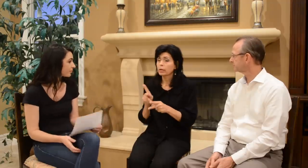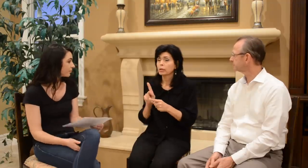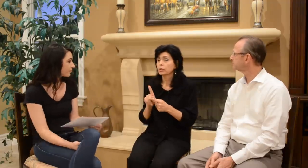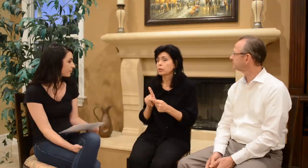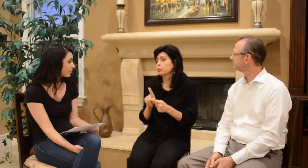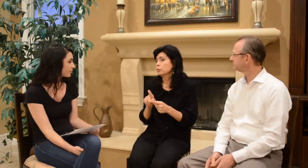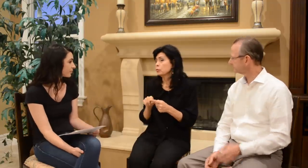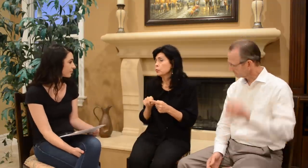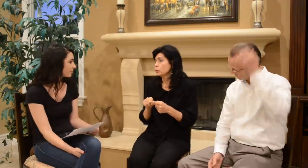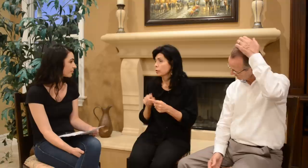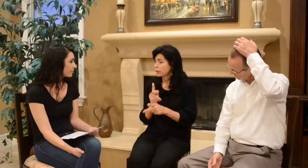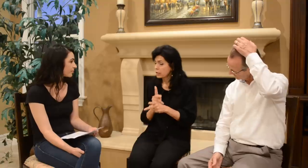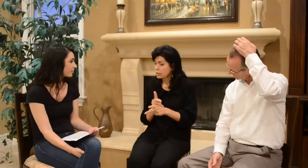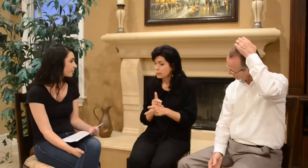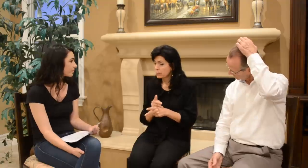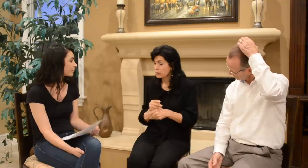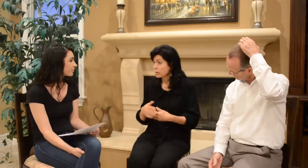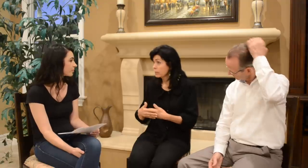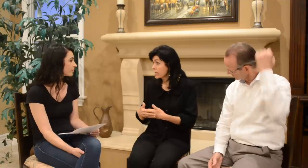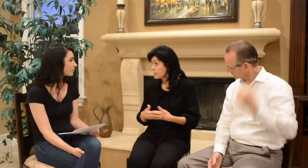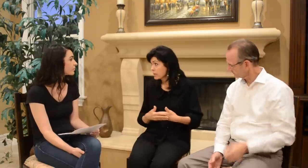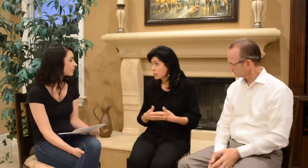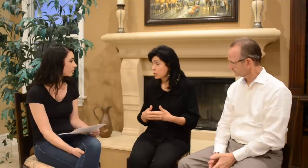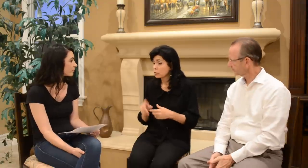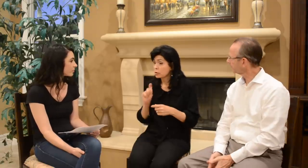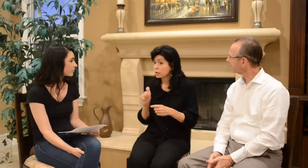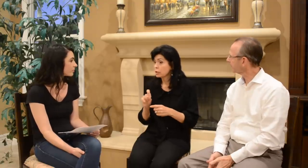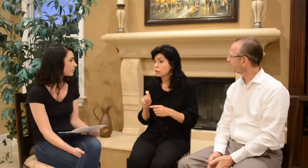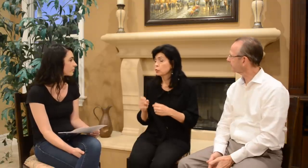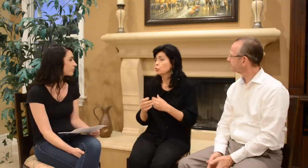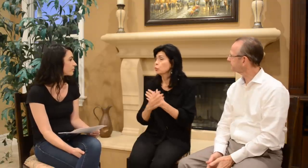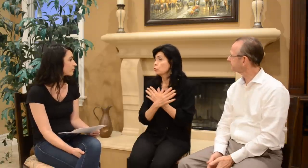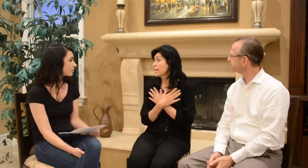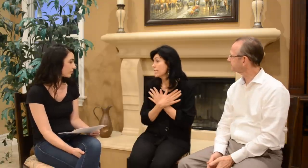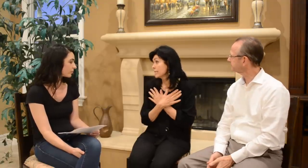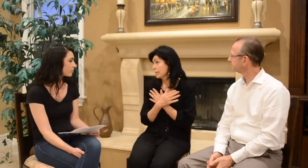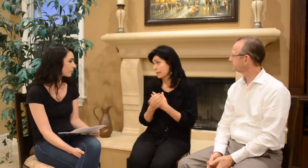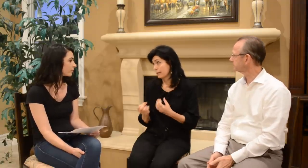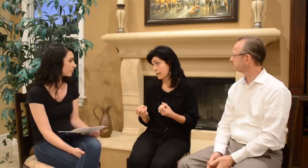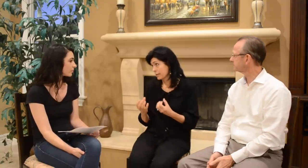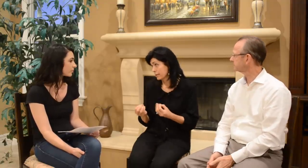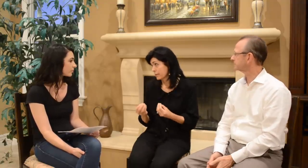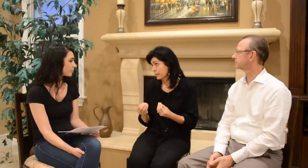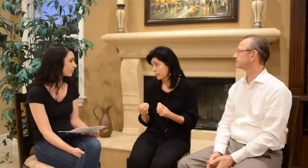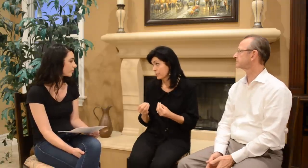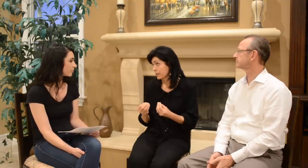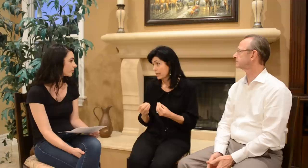chance... to keep the baby, you need to rest a lot.